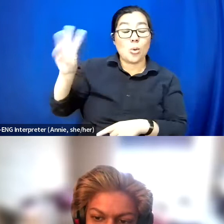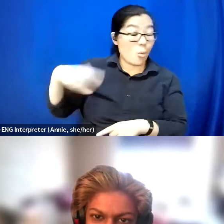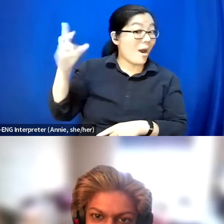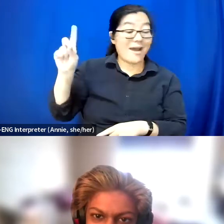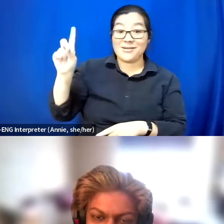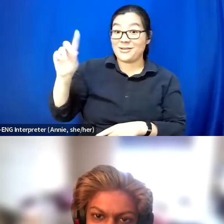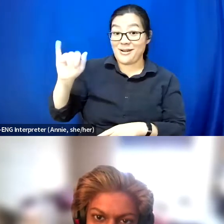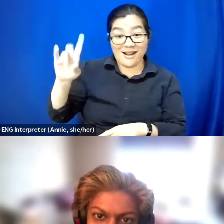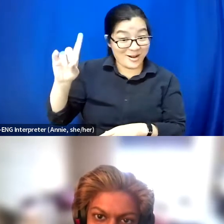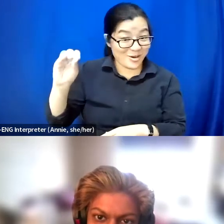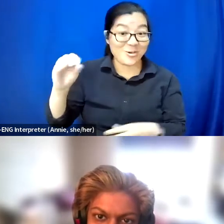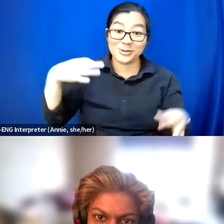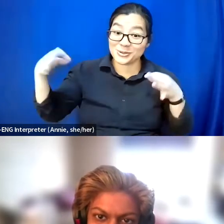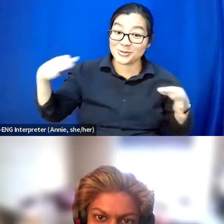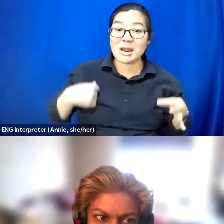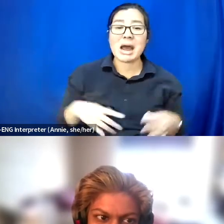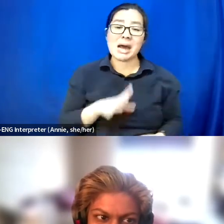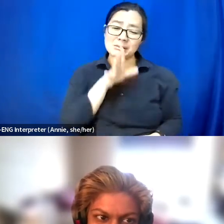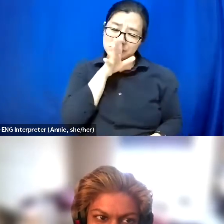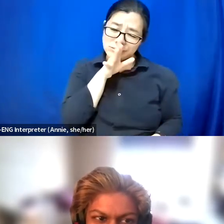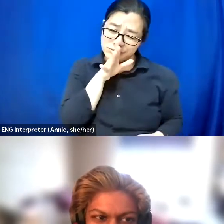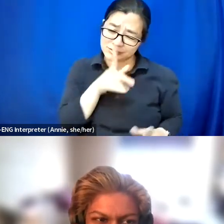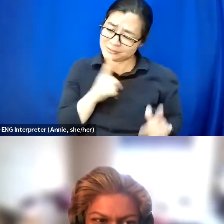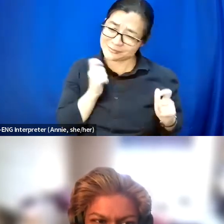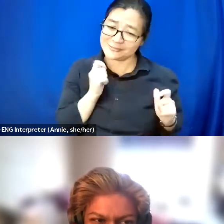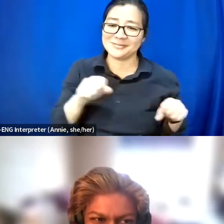where I'm speaking as fast as I can.